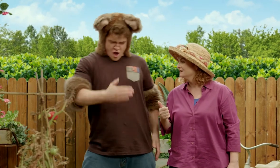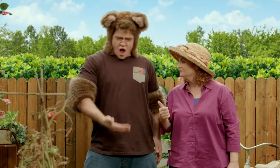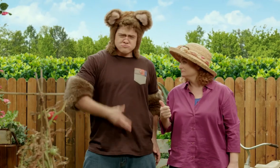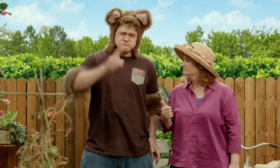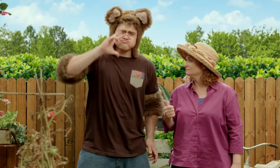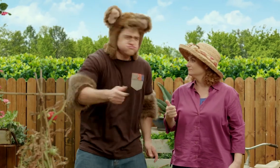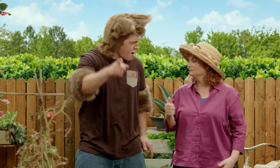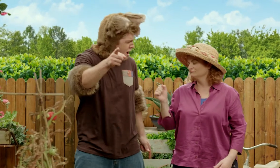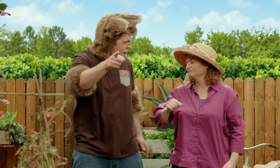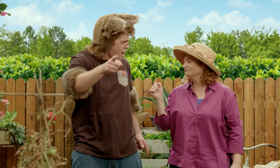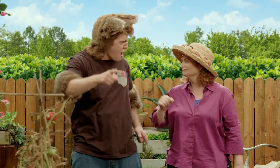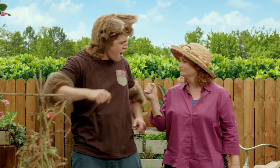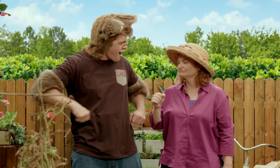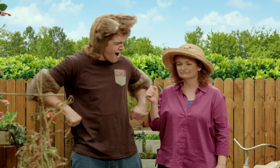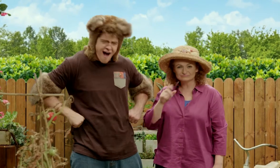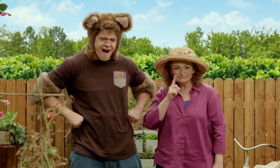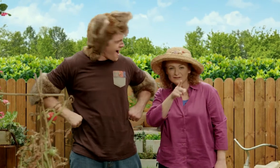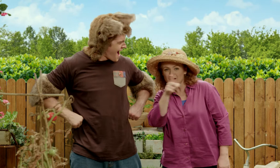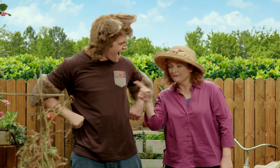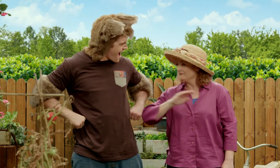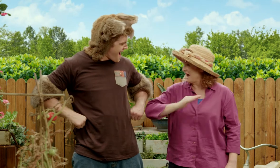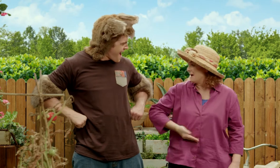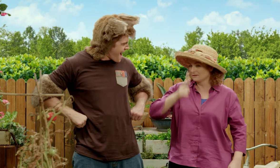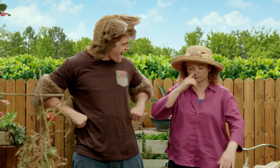Farms look like so much fun. Oh yes,